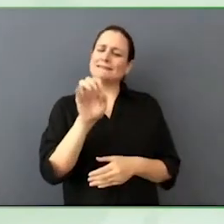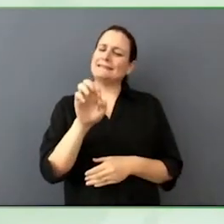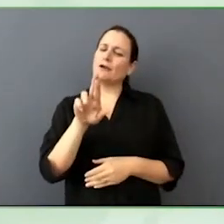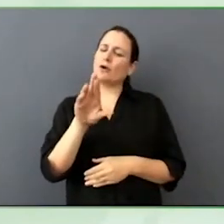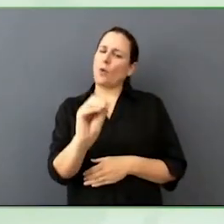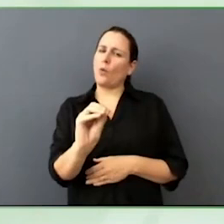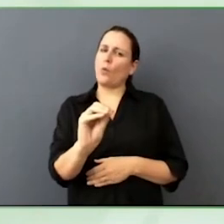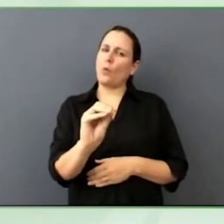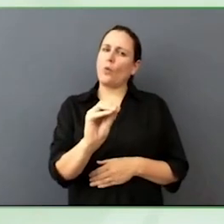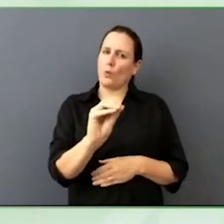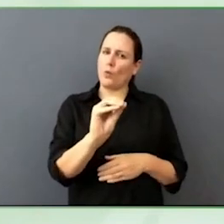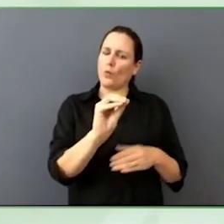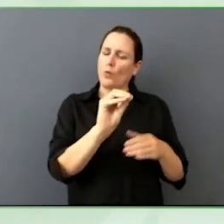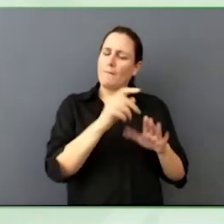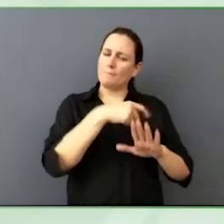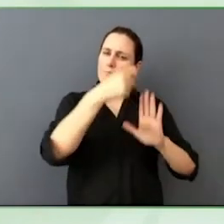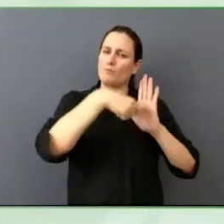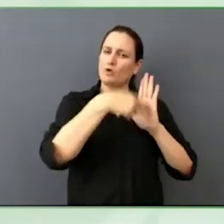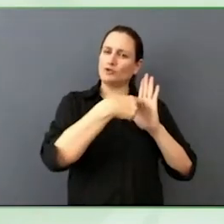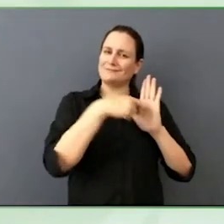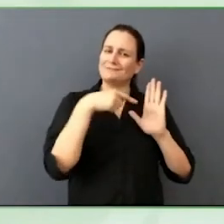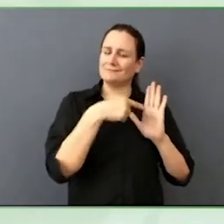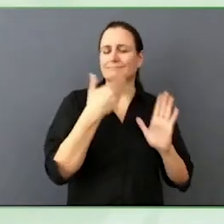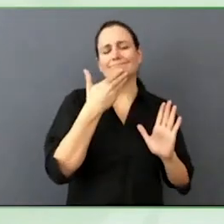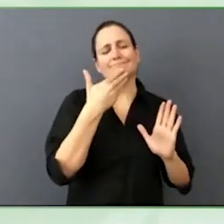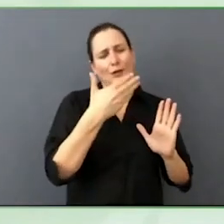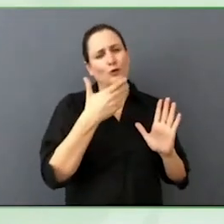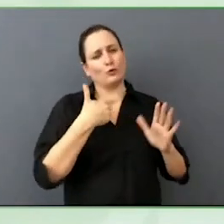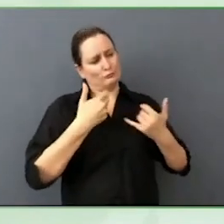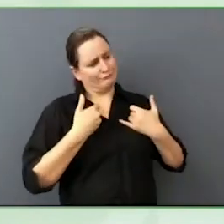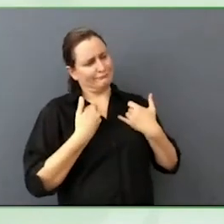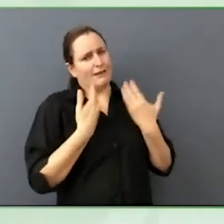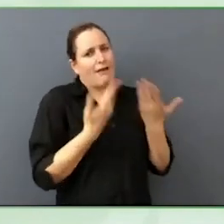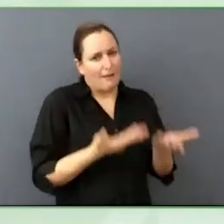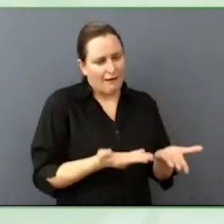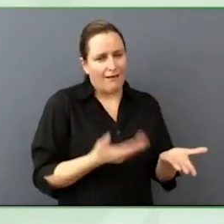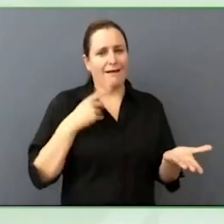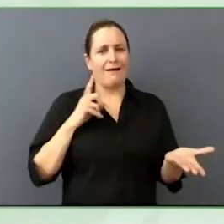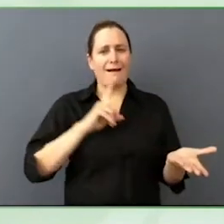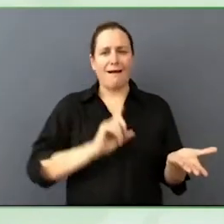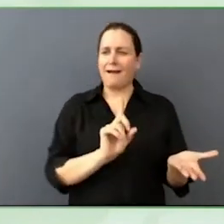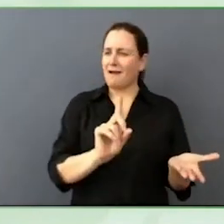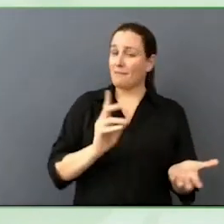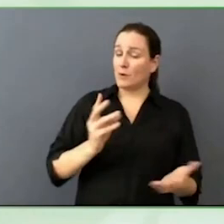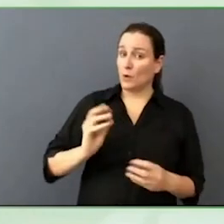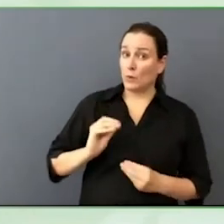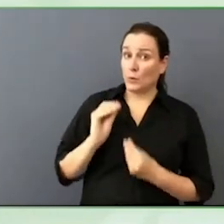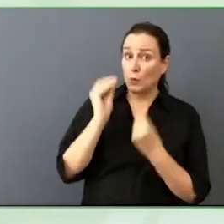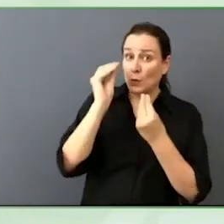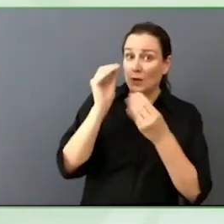In promoting youth and youth leadership. It is phenomenal and I am just really encouraged.